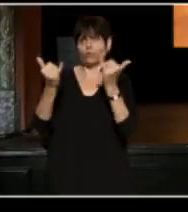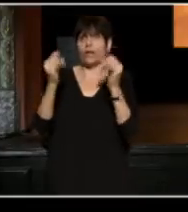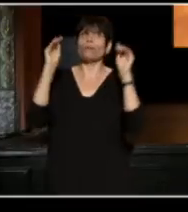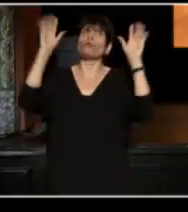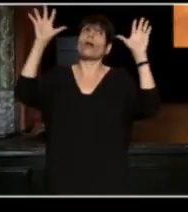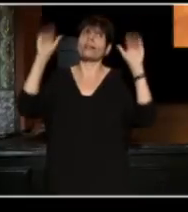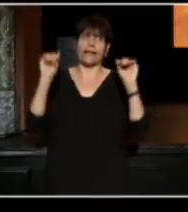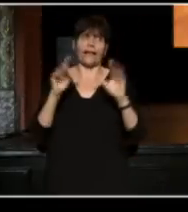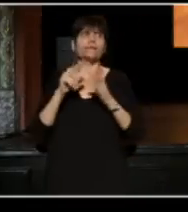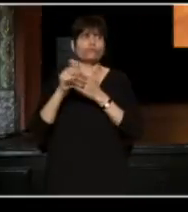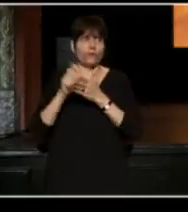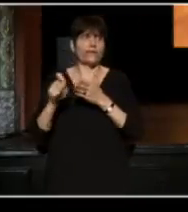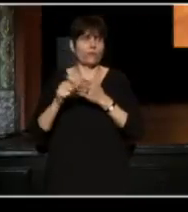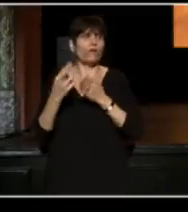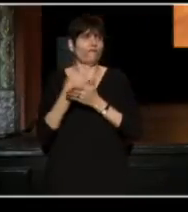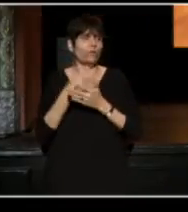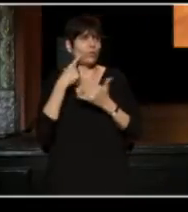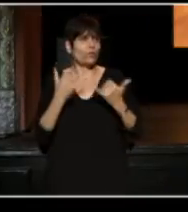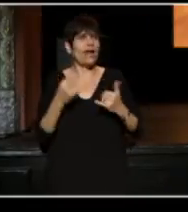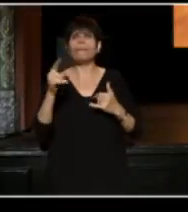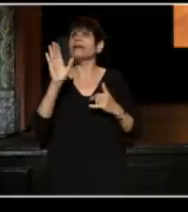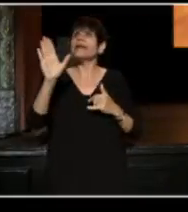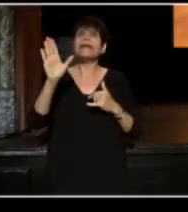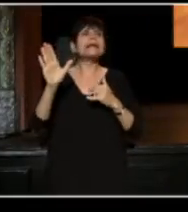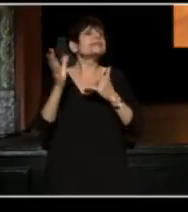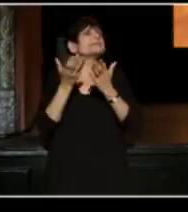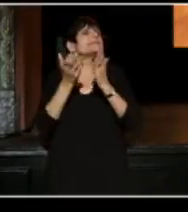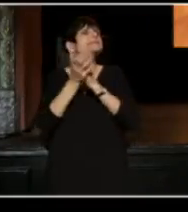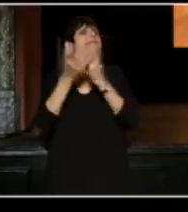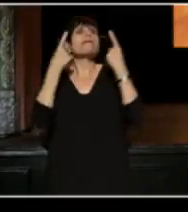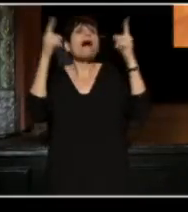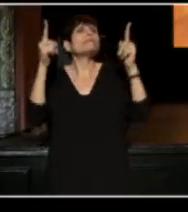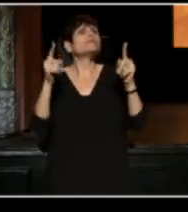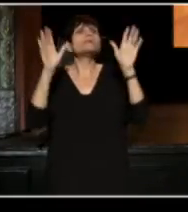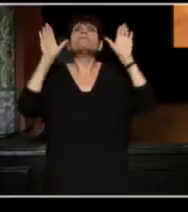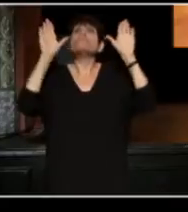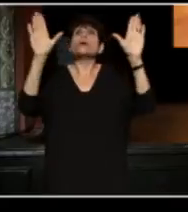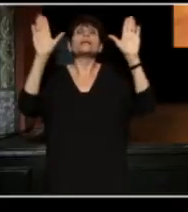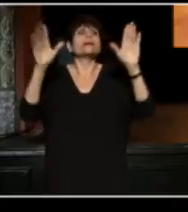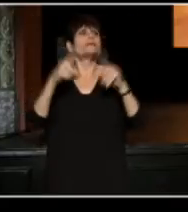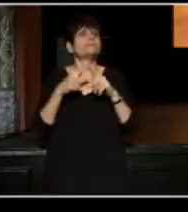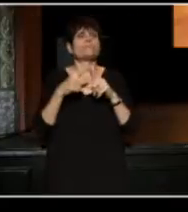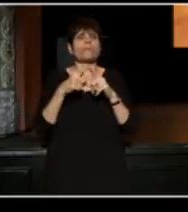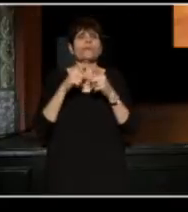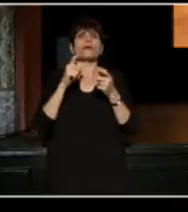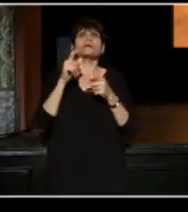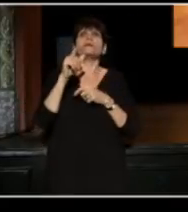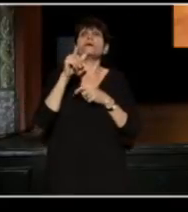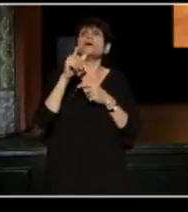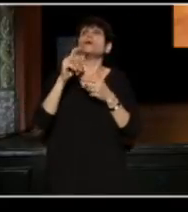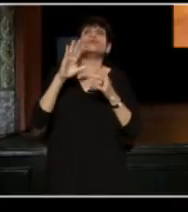Jim's commitment to Ruben Santiago-Hudson resulted in a major revival of August Wilson's work,